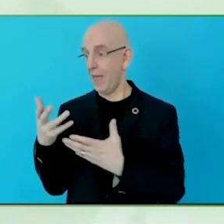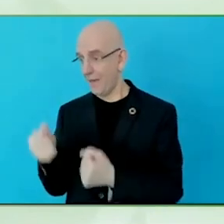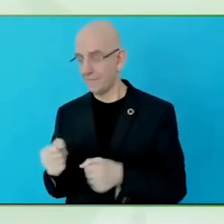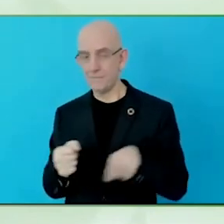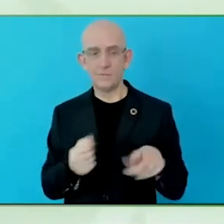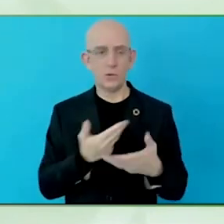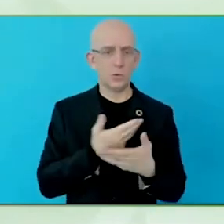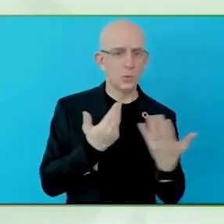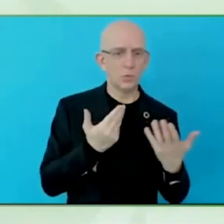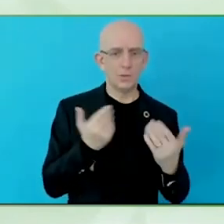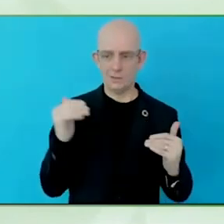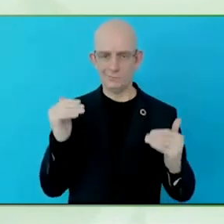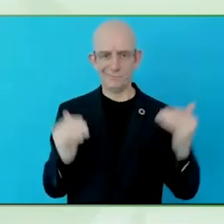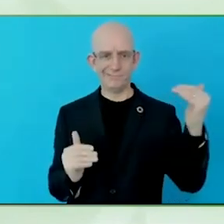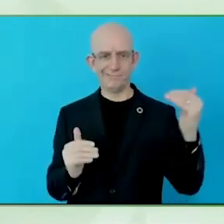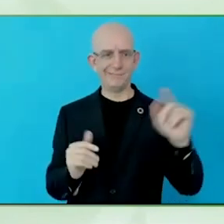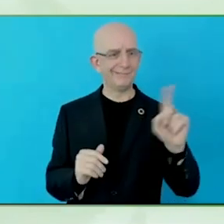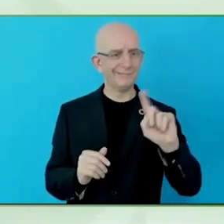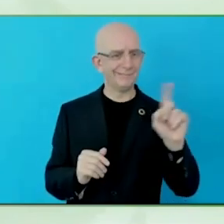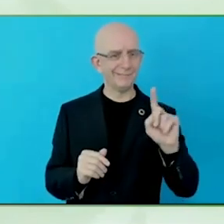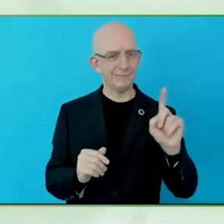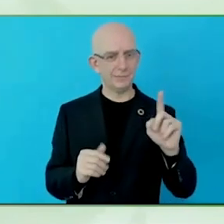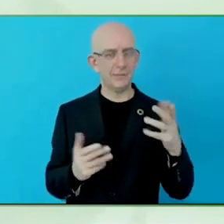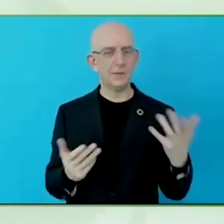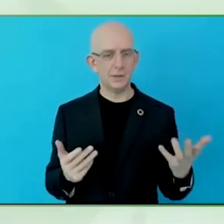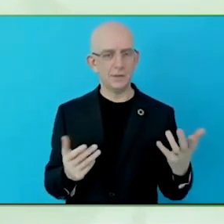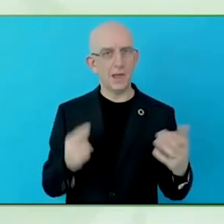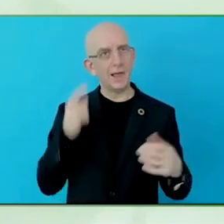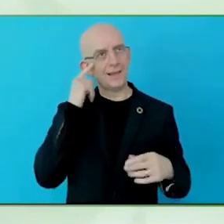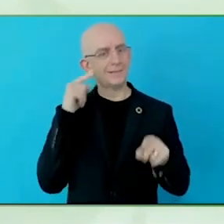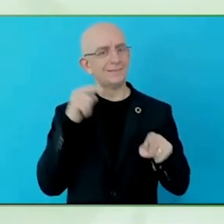with the people's needs at the centre, and it needs to be